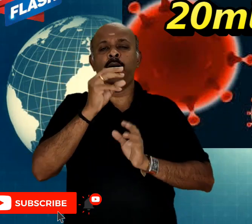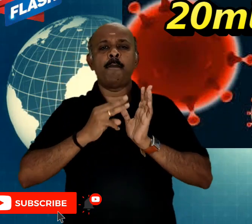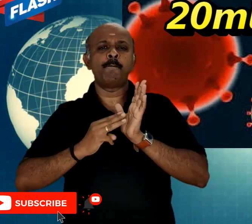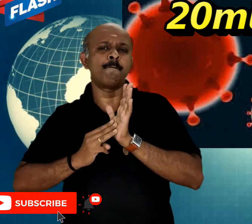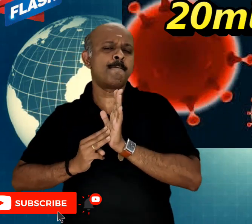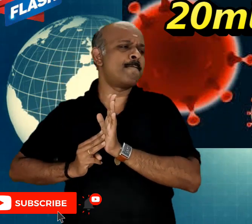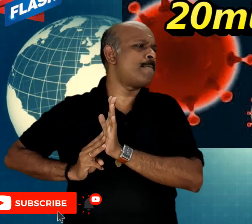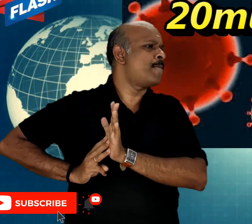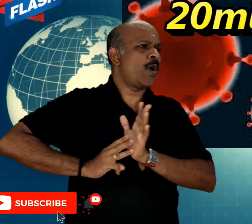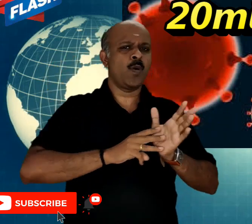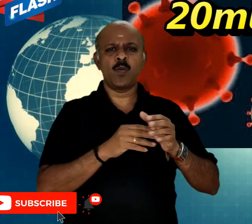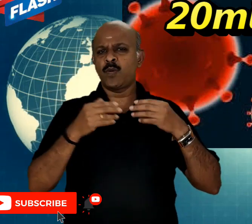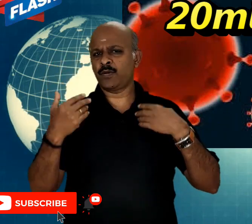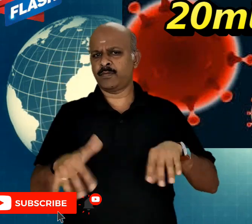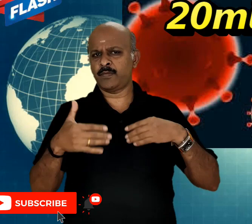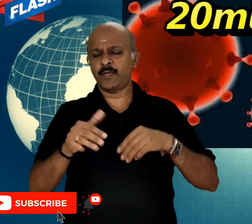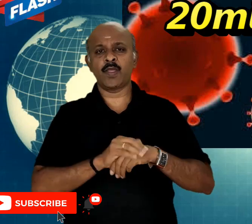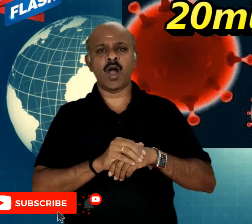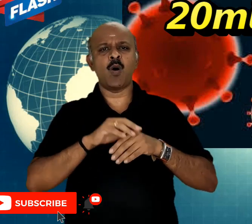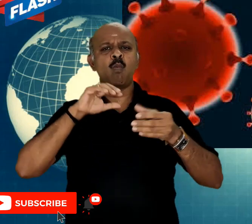7.5 lakh deaths.